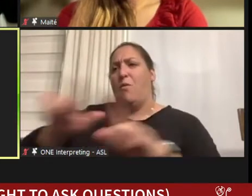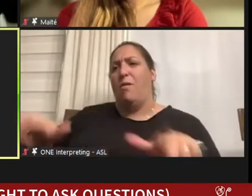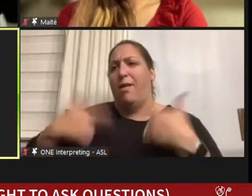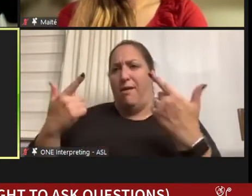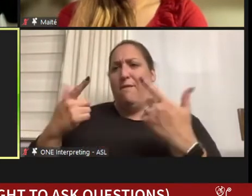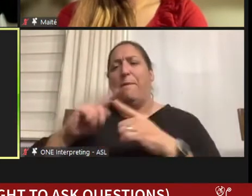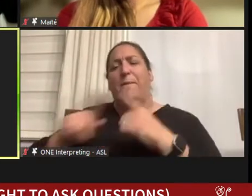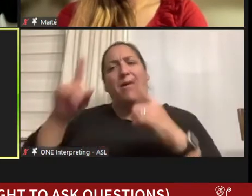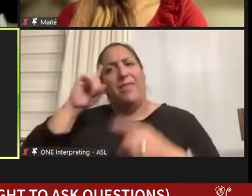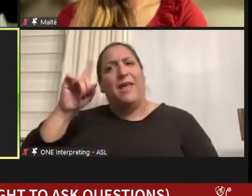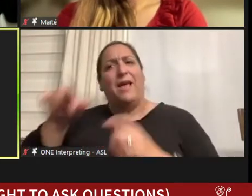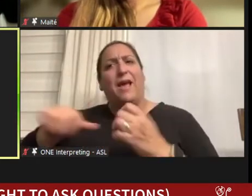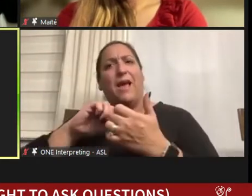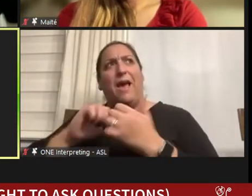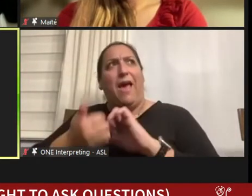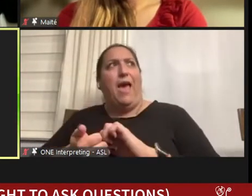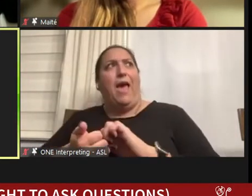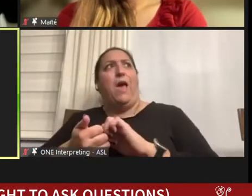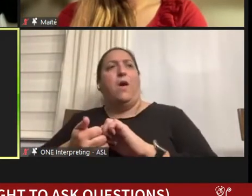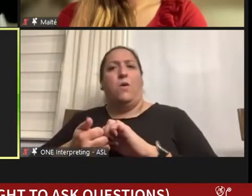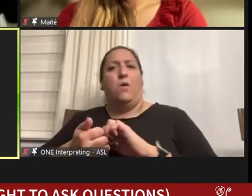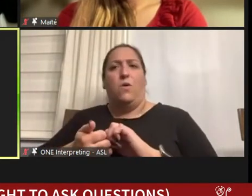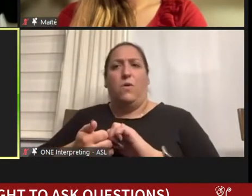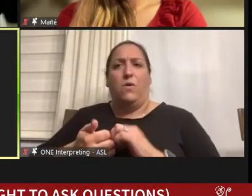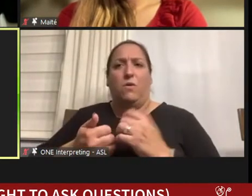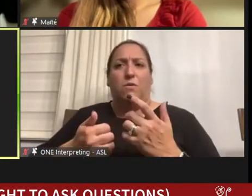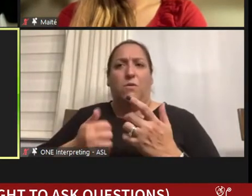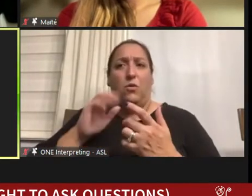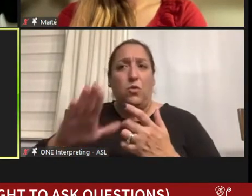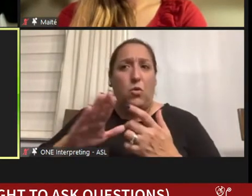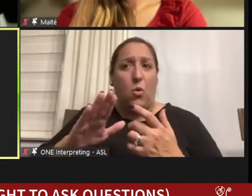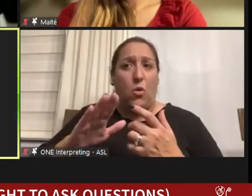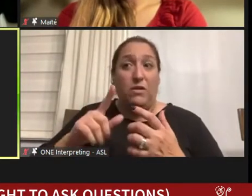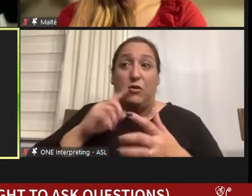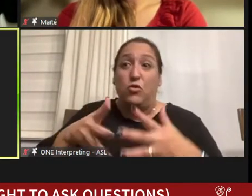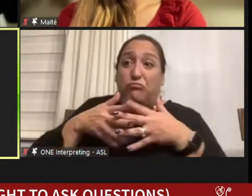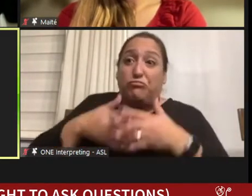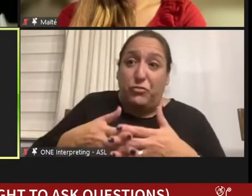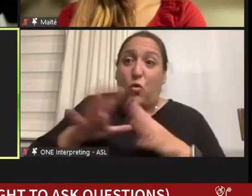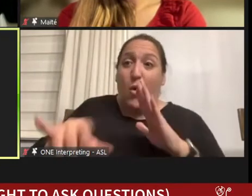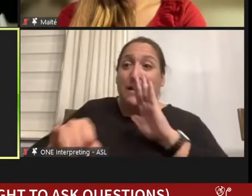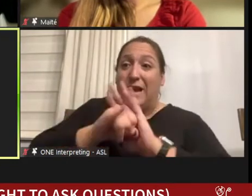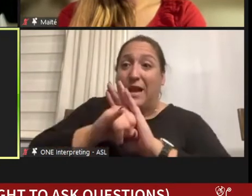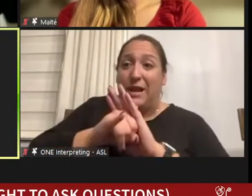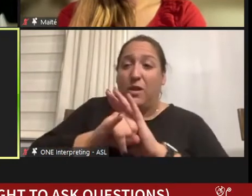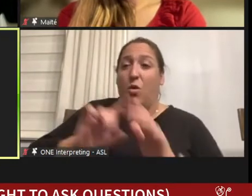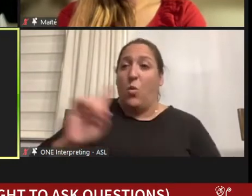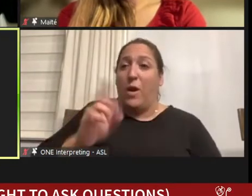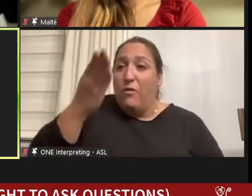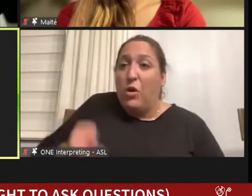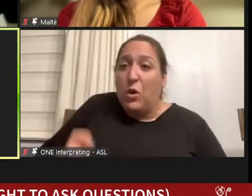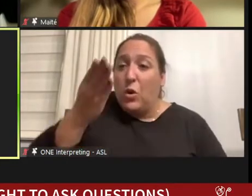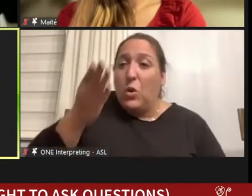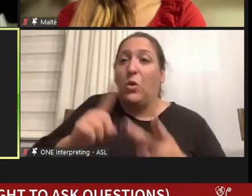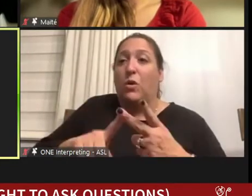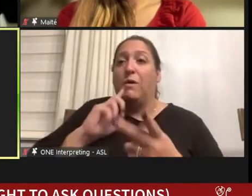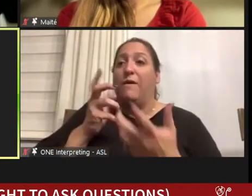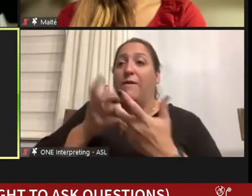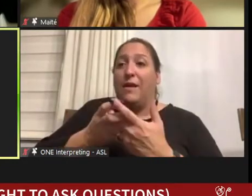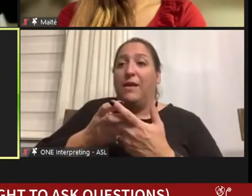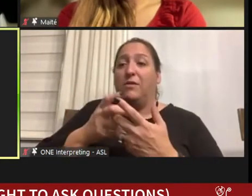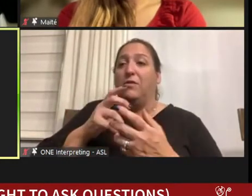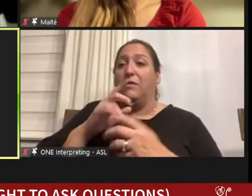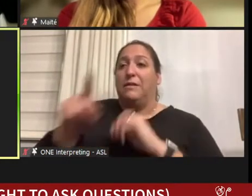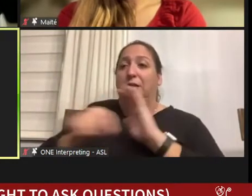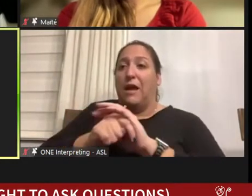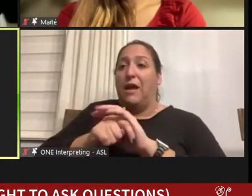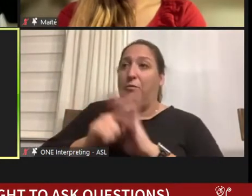how core is it to your identity? So if you're going to med school I would really focus on how